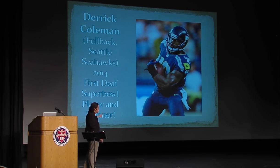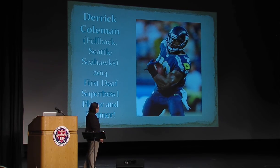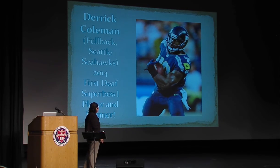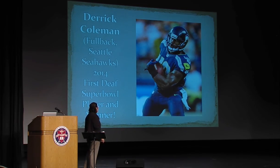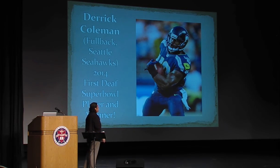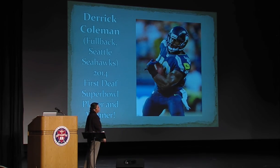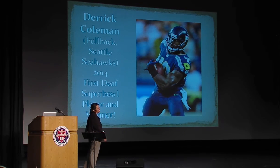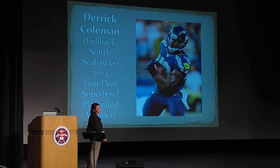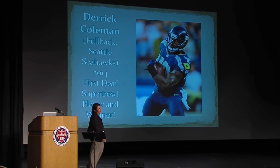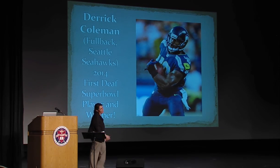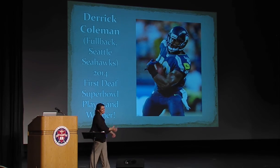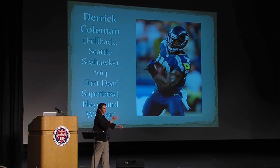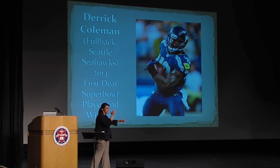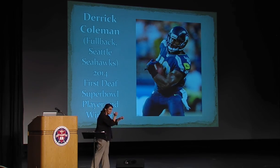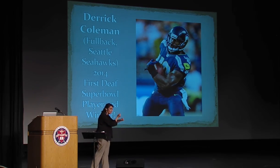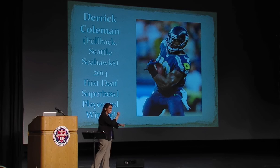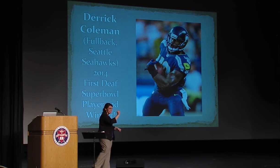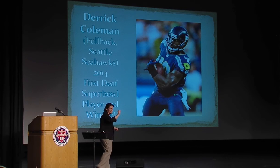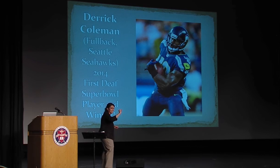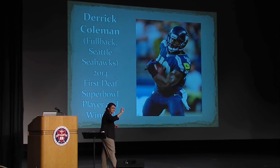He's deaf!